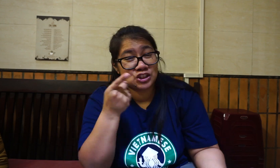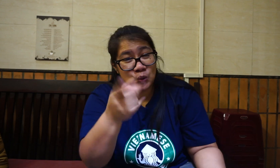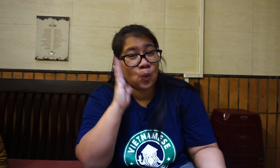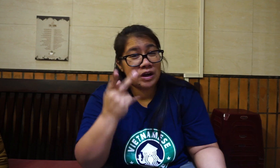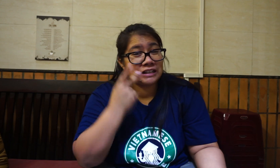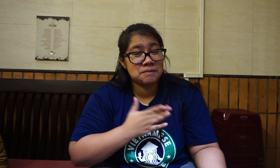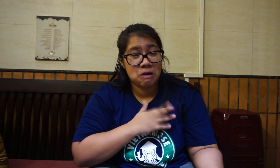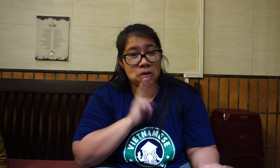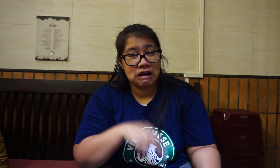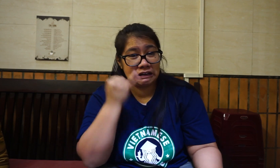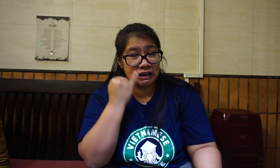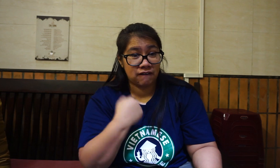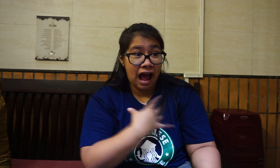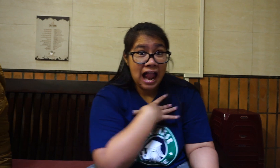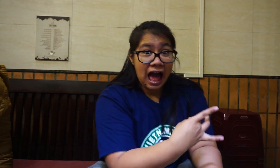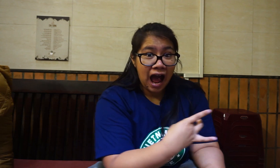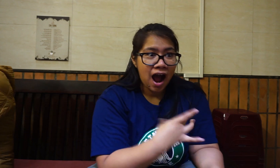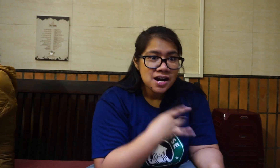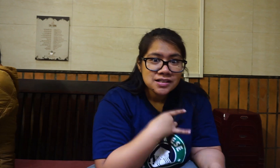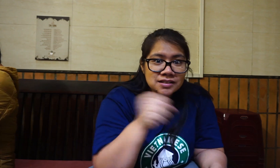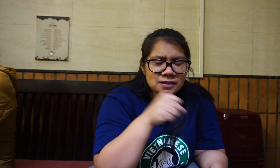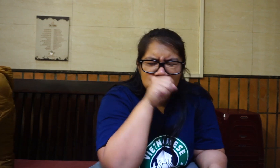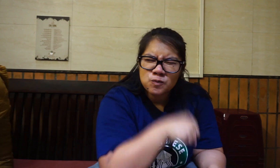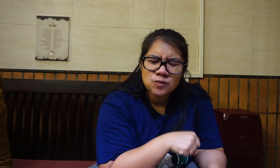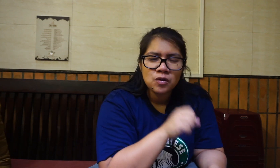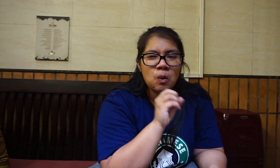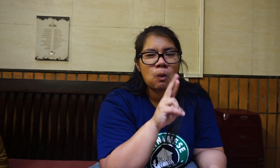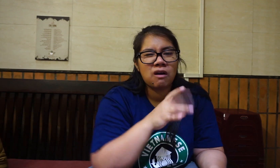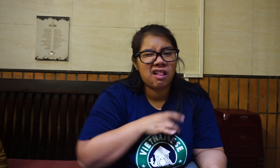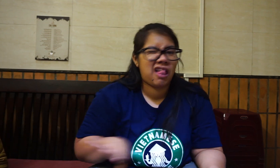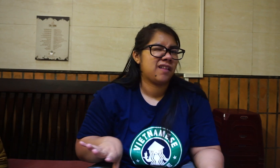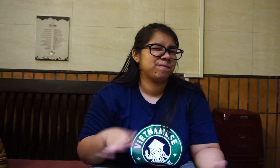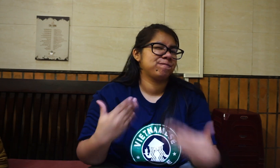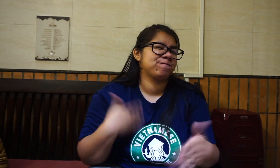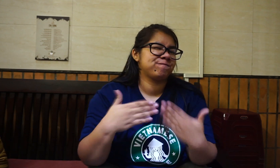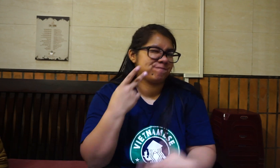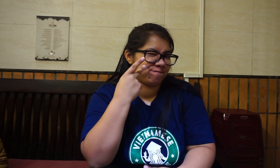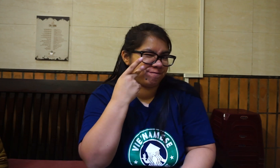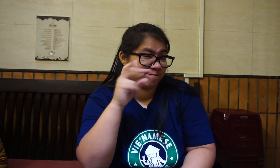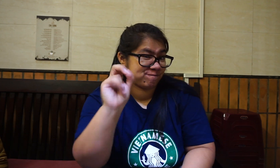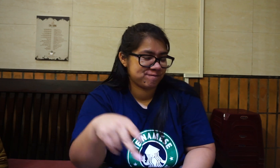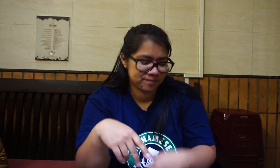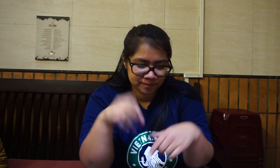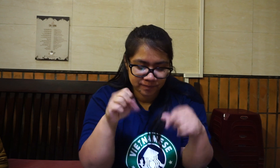You will see my reaction if I like it, love it or don't like it